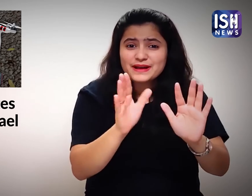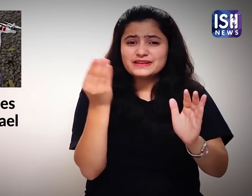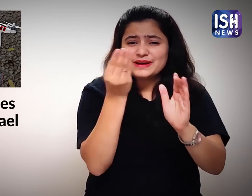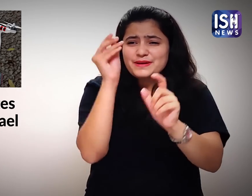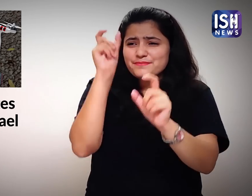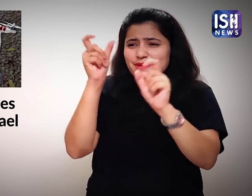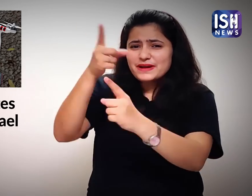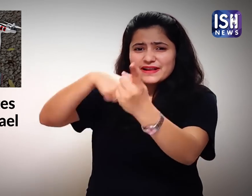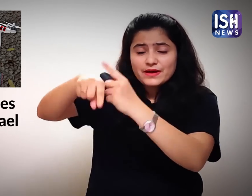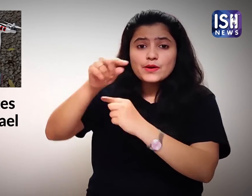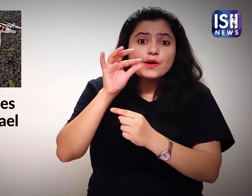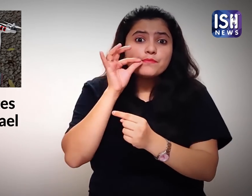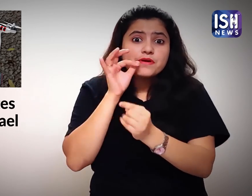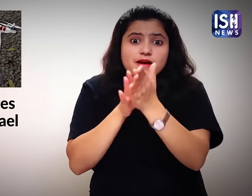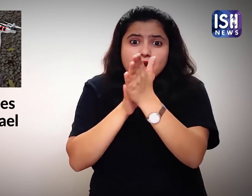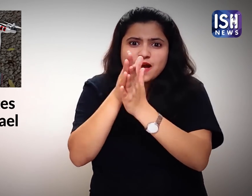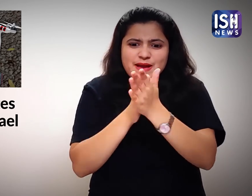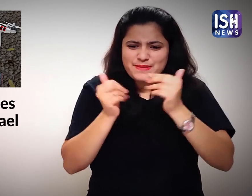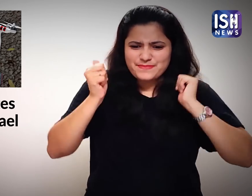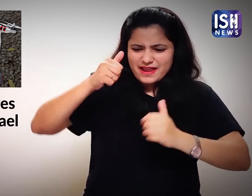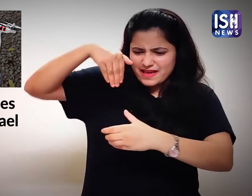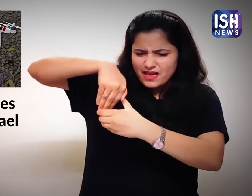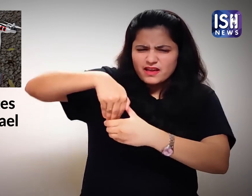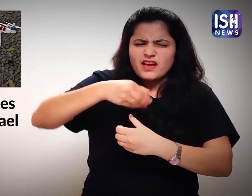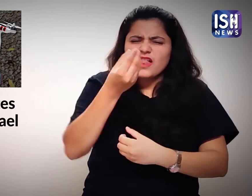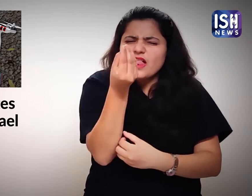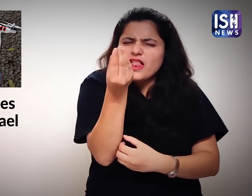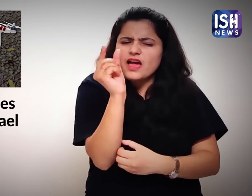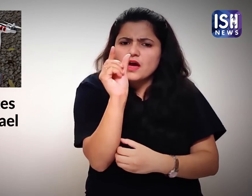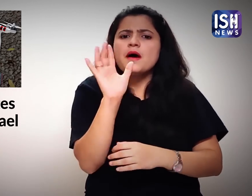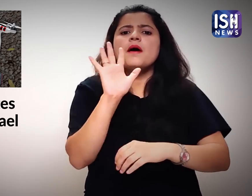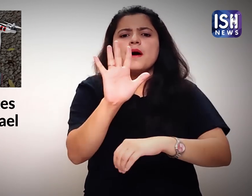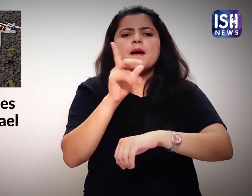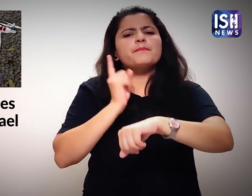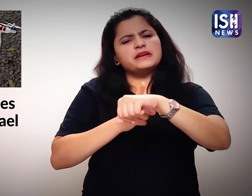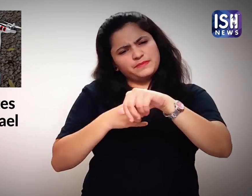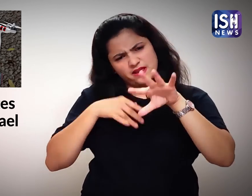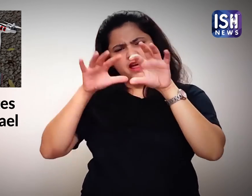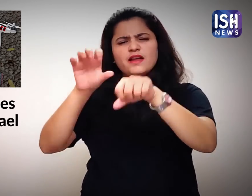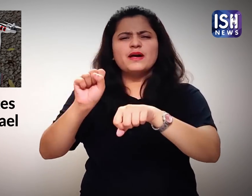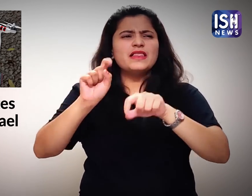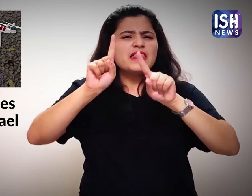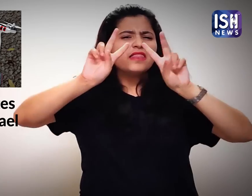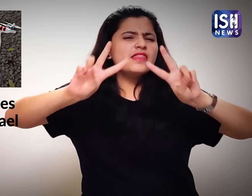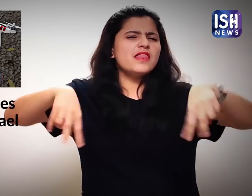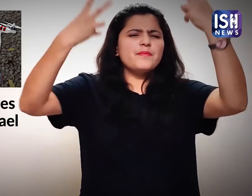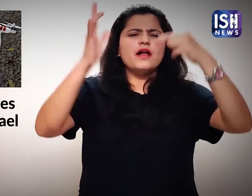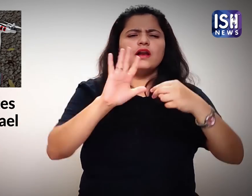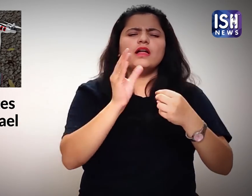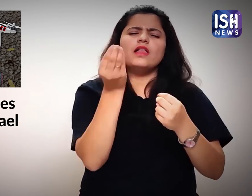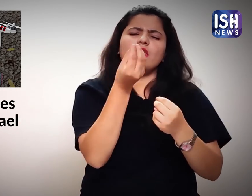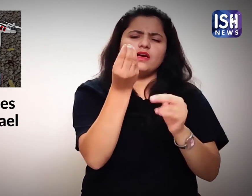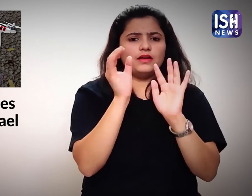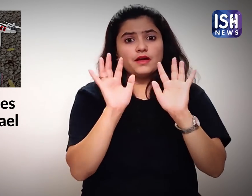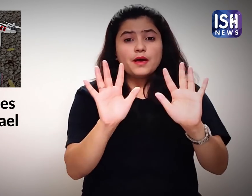Currently in Israel Marijuana possession is partially decriminalized for small amounts.